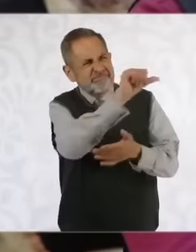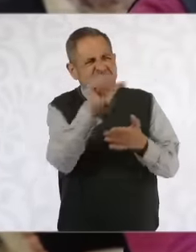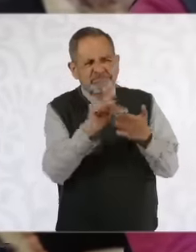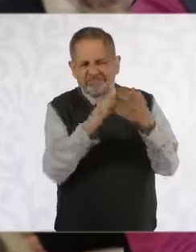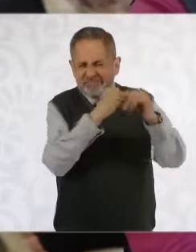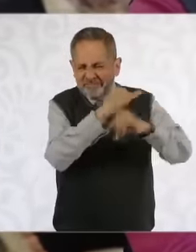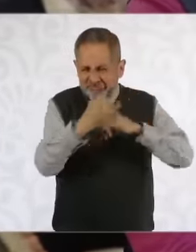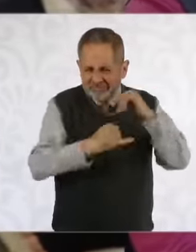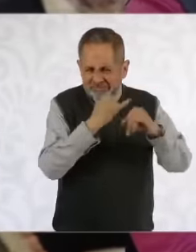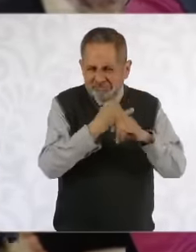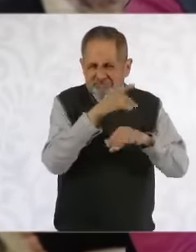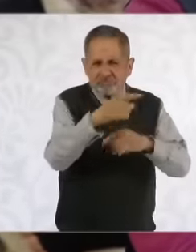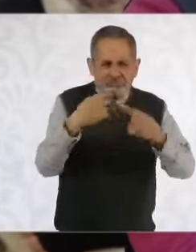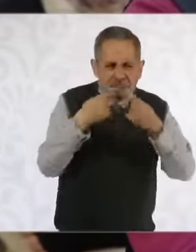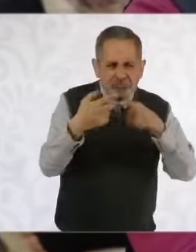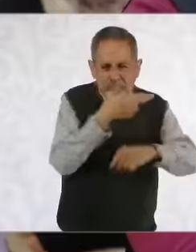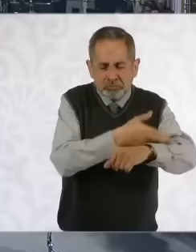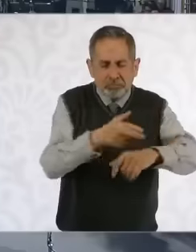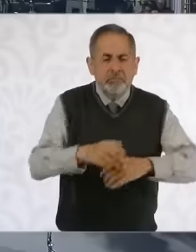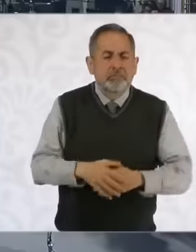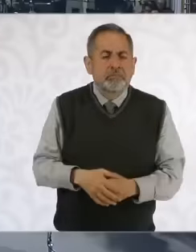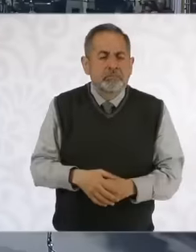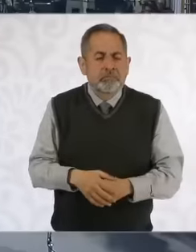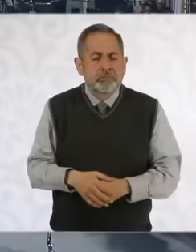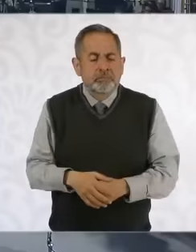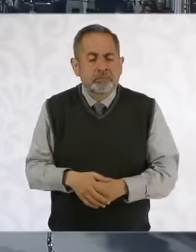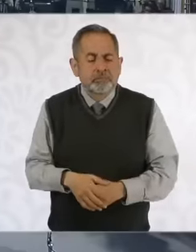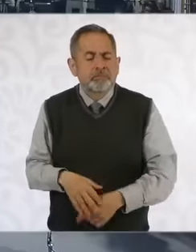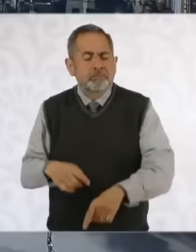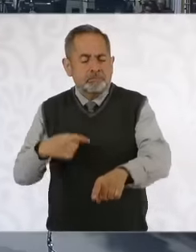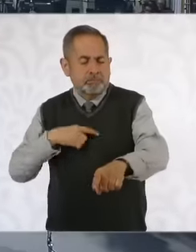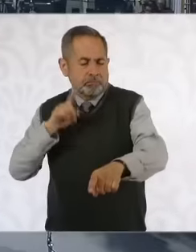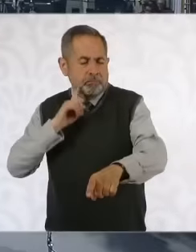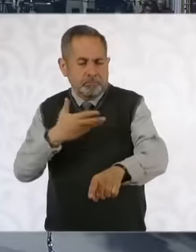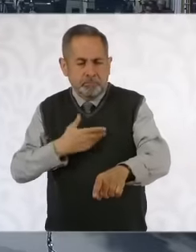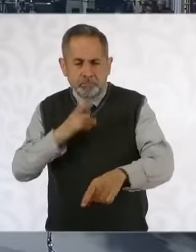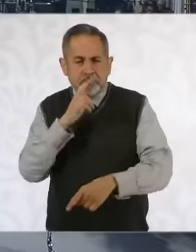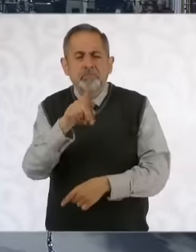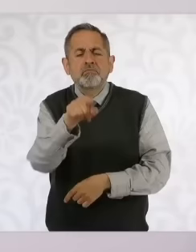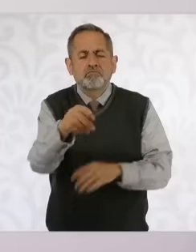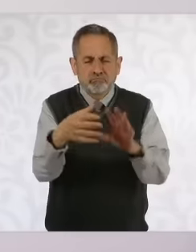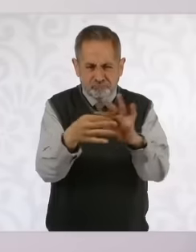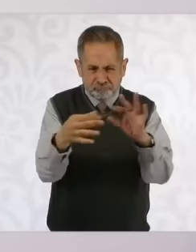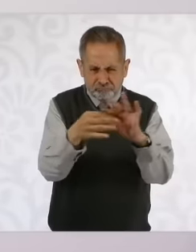dispute settlement center that they issue a bulletin regarding what has the